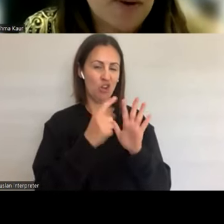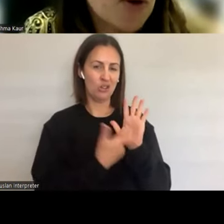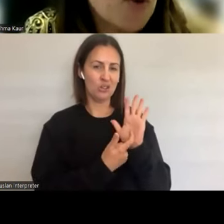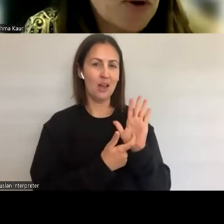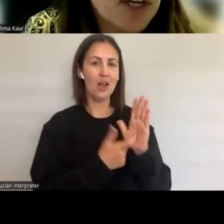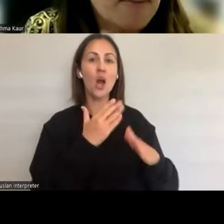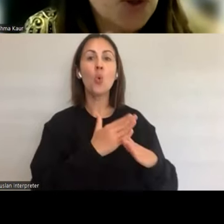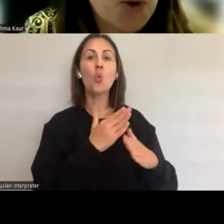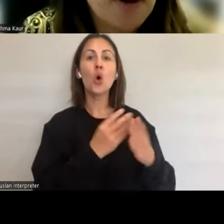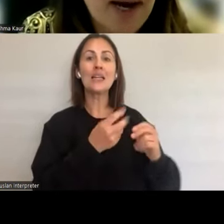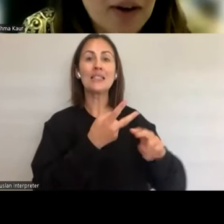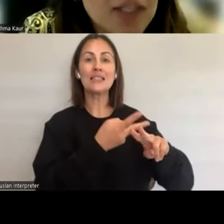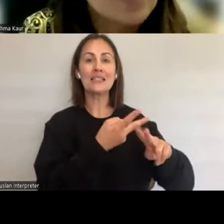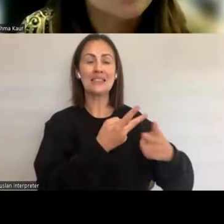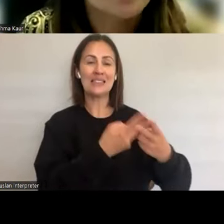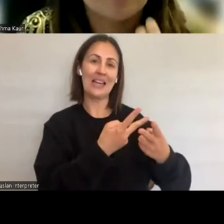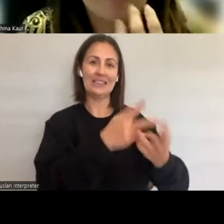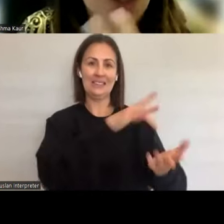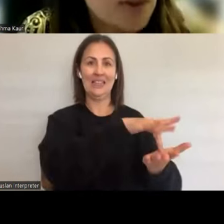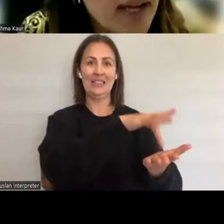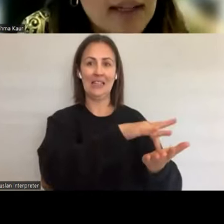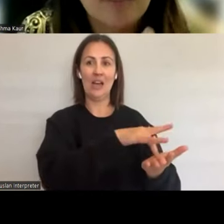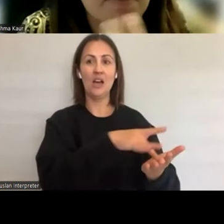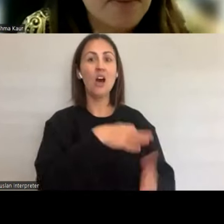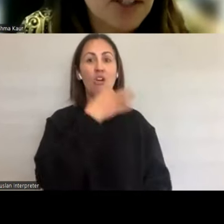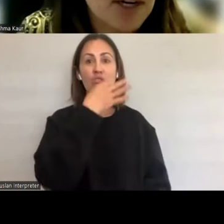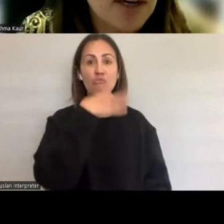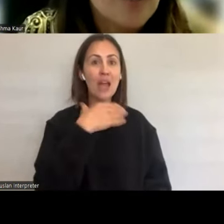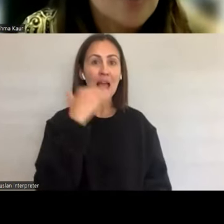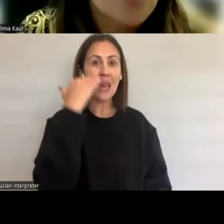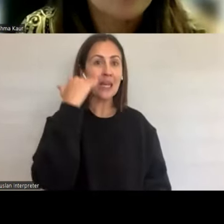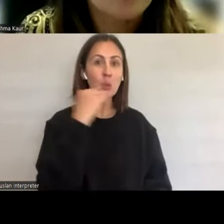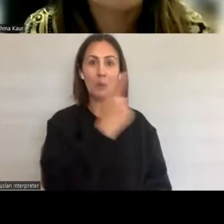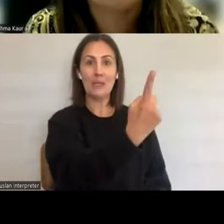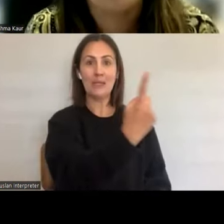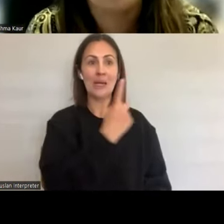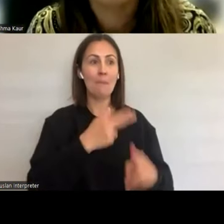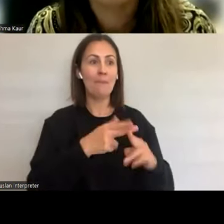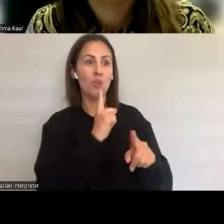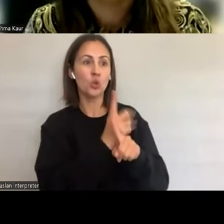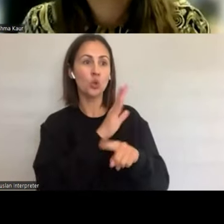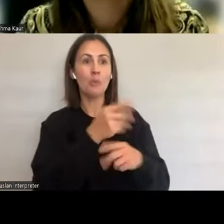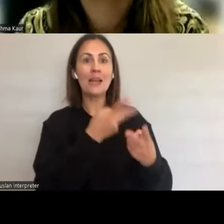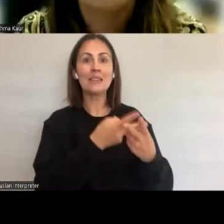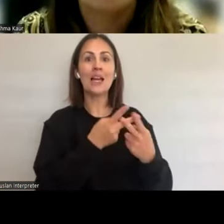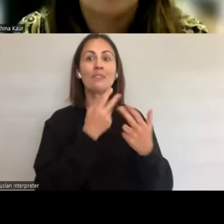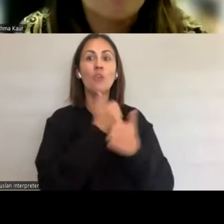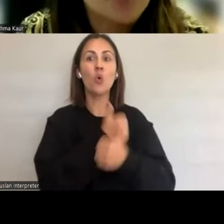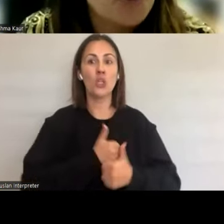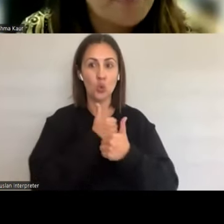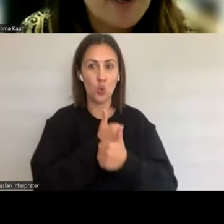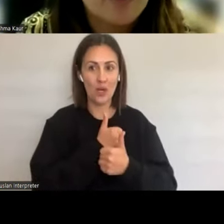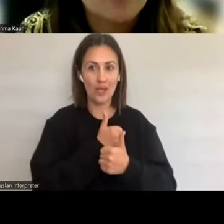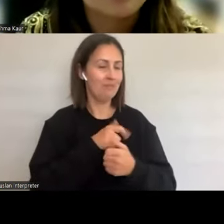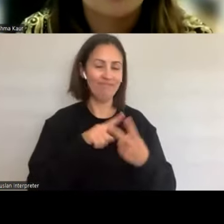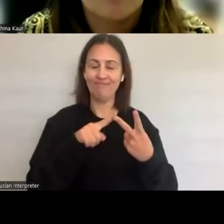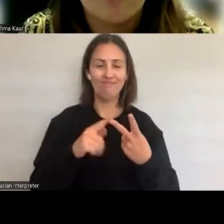women who want to come and talk about their sexual health and pleasure. We do have lots of women who come and talk about, you know,